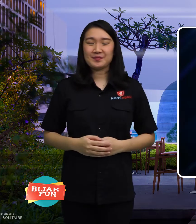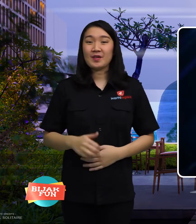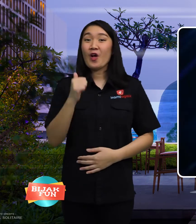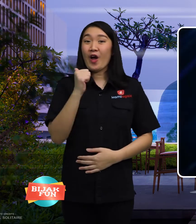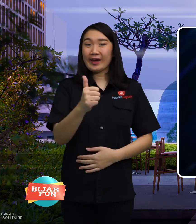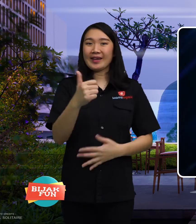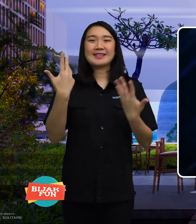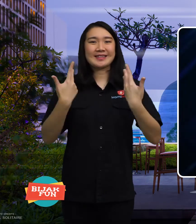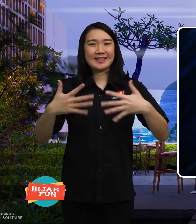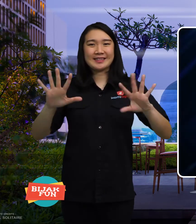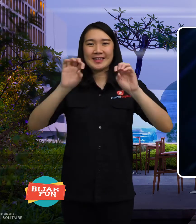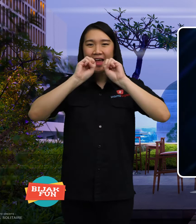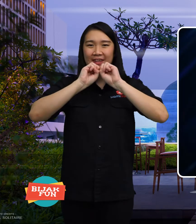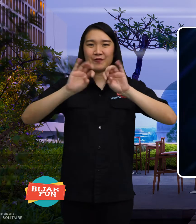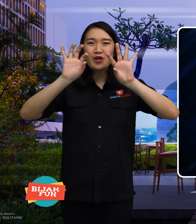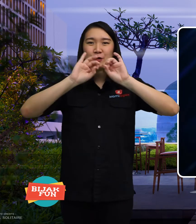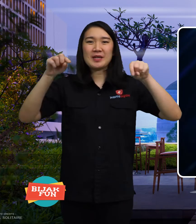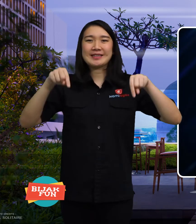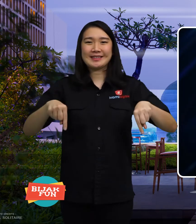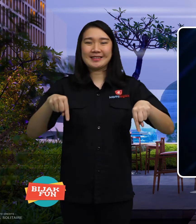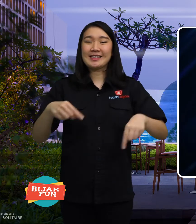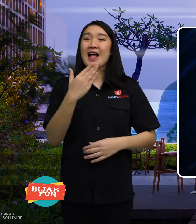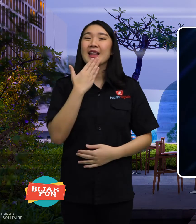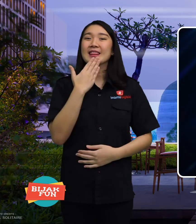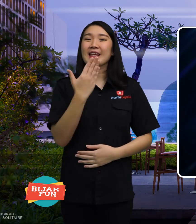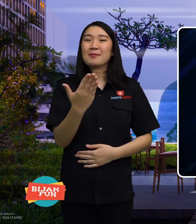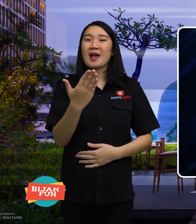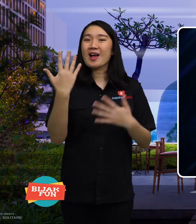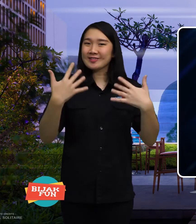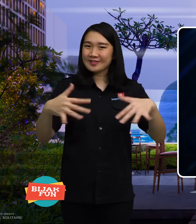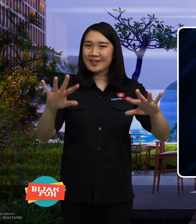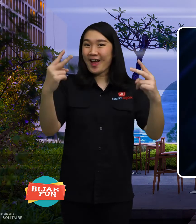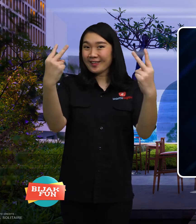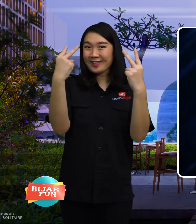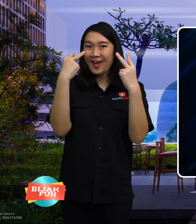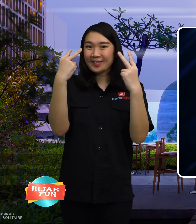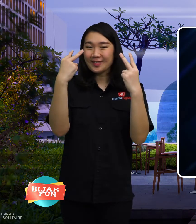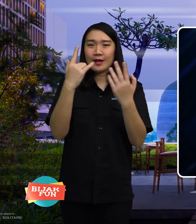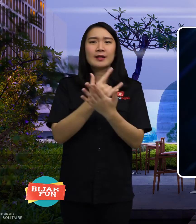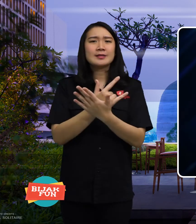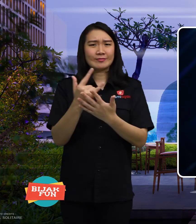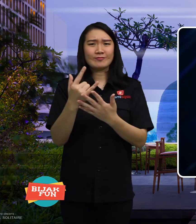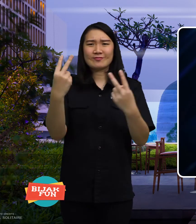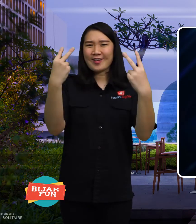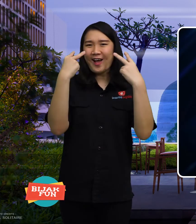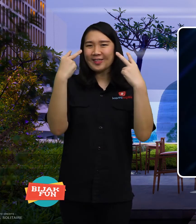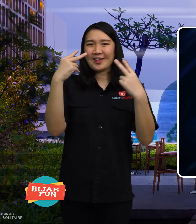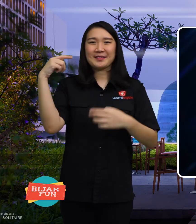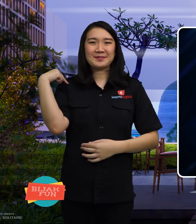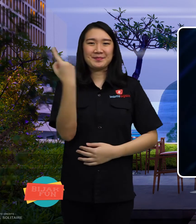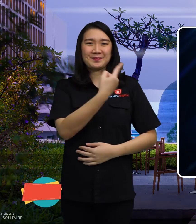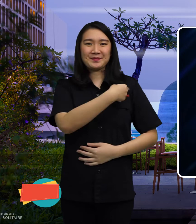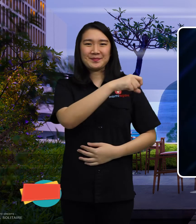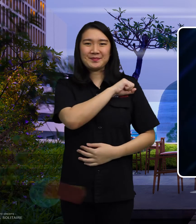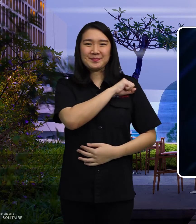Ok, finished today's information. Thank you for watching, keep following our information.